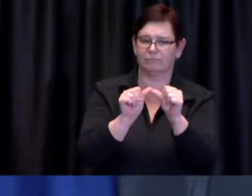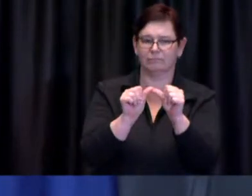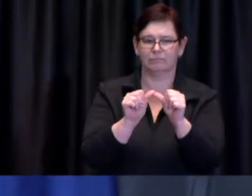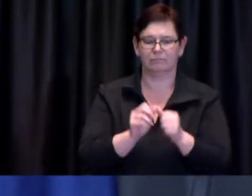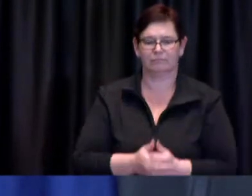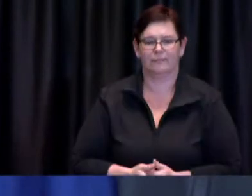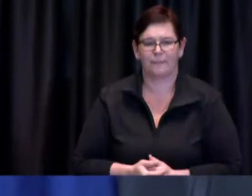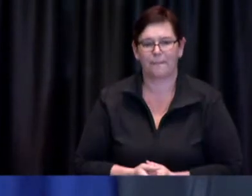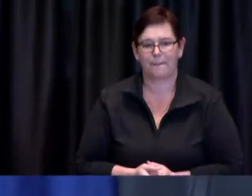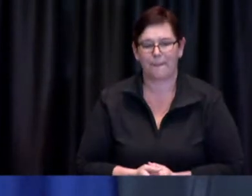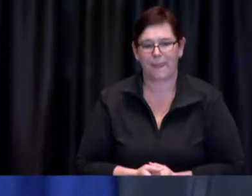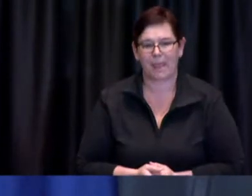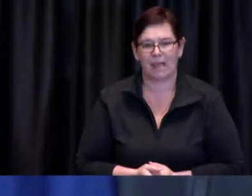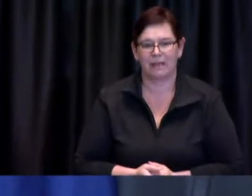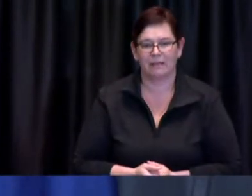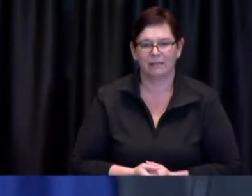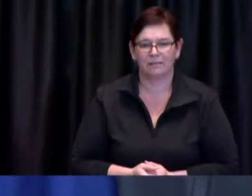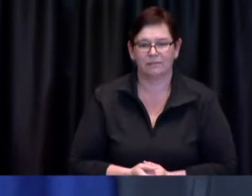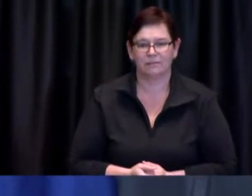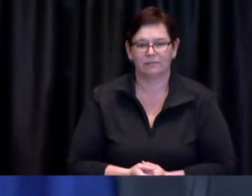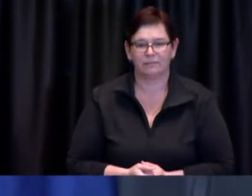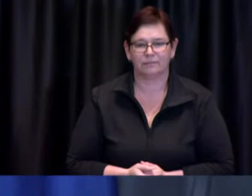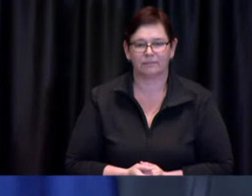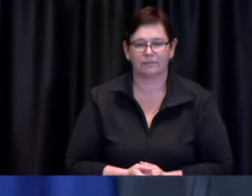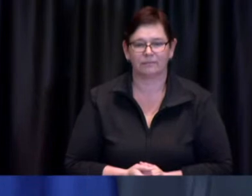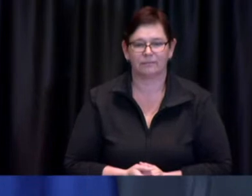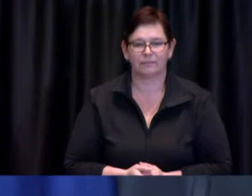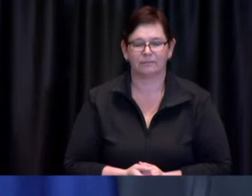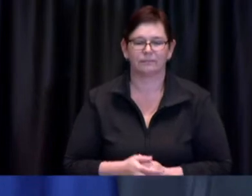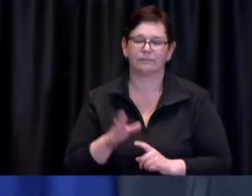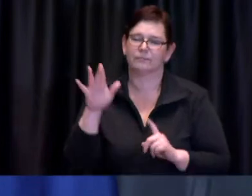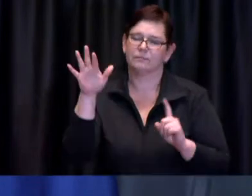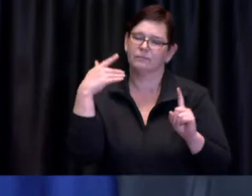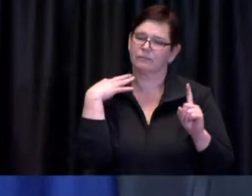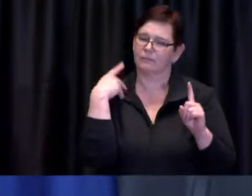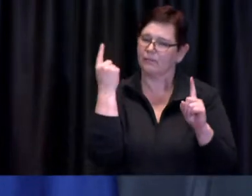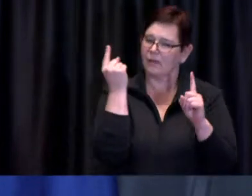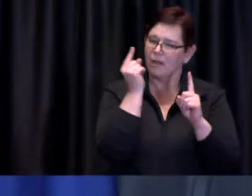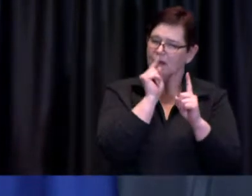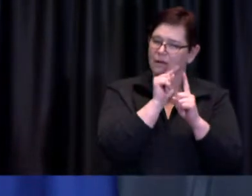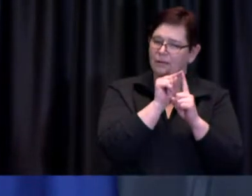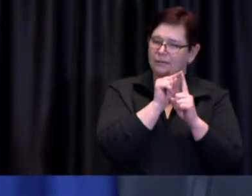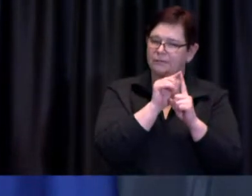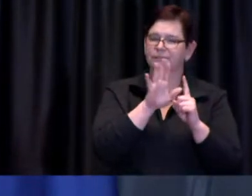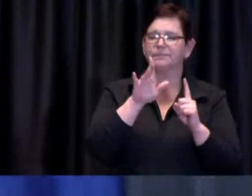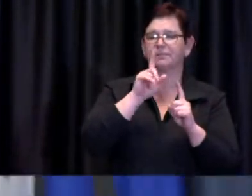Jennifer: And you just talked to bill to go back to the uh 18 plus situation I agree with my colleagues and